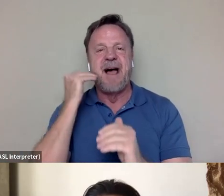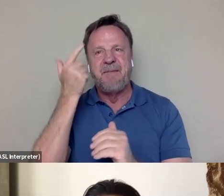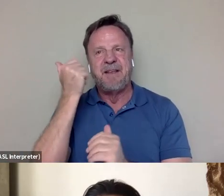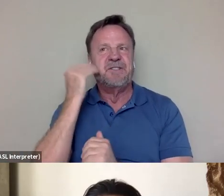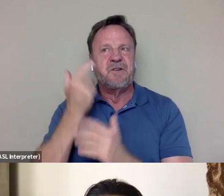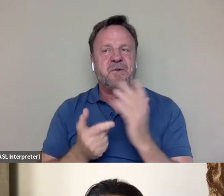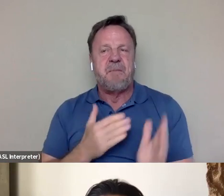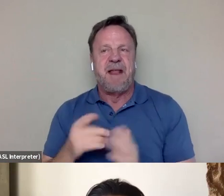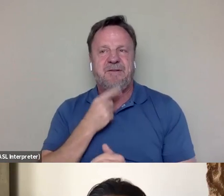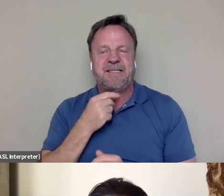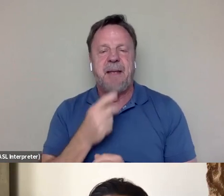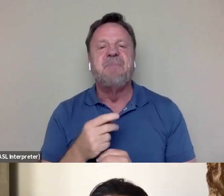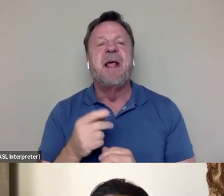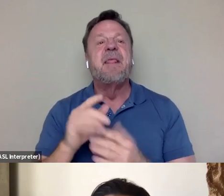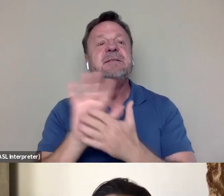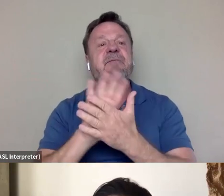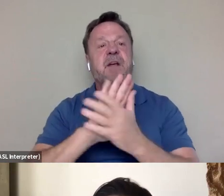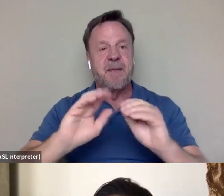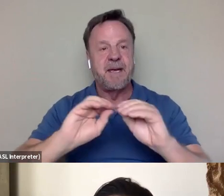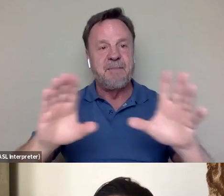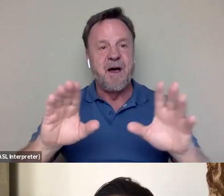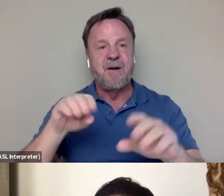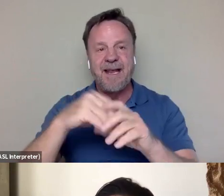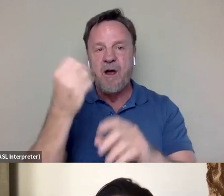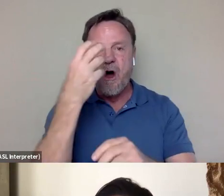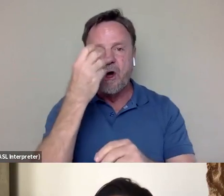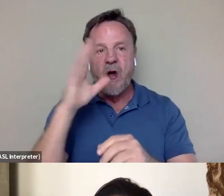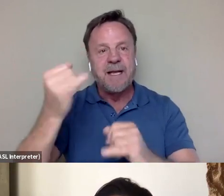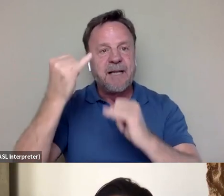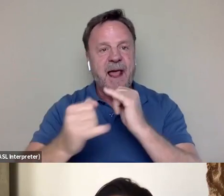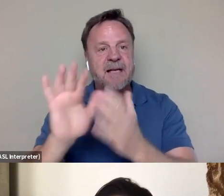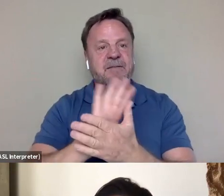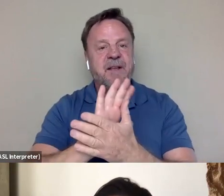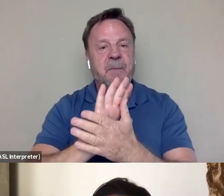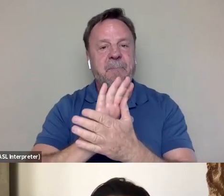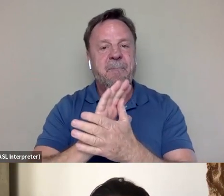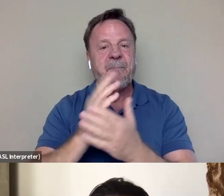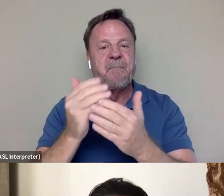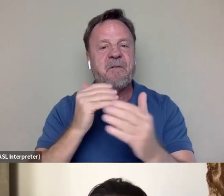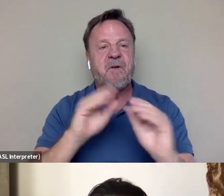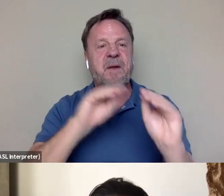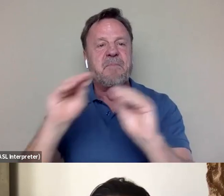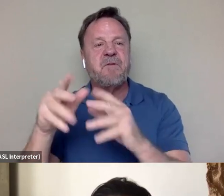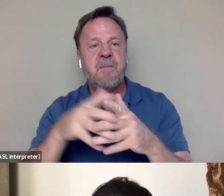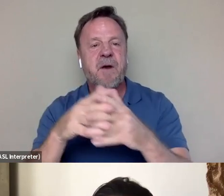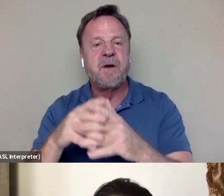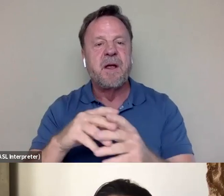There's a film that came out in Hong Kong. It was his last film before he moved to America called the "Orphan".